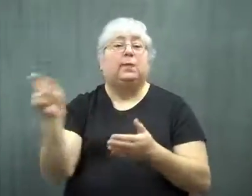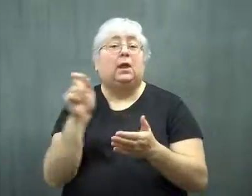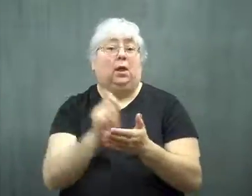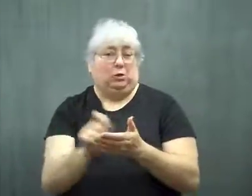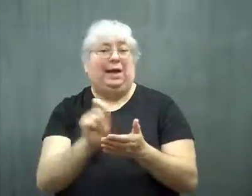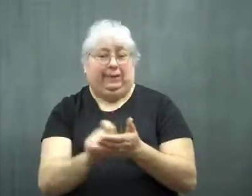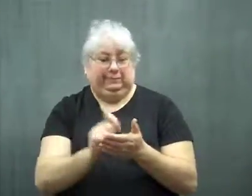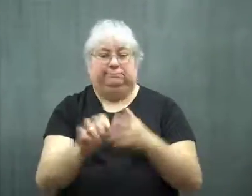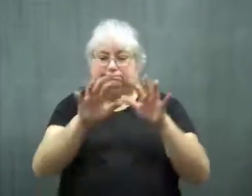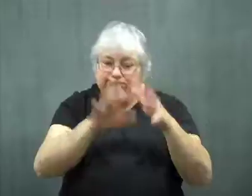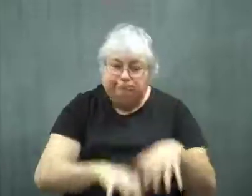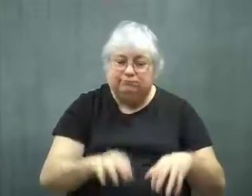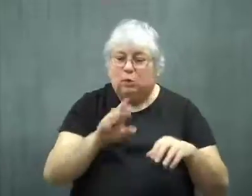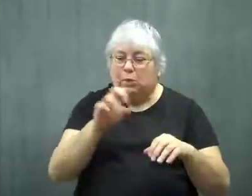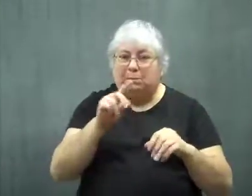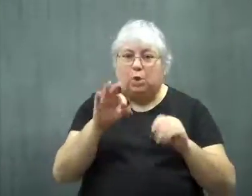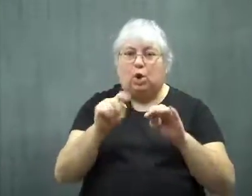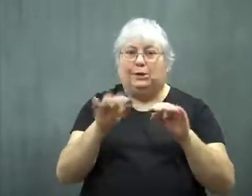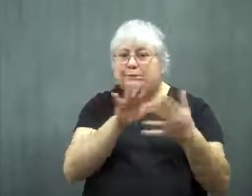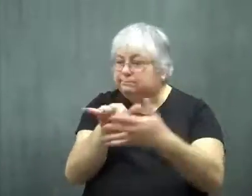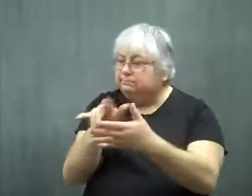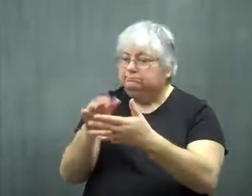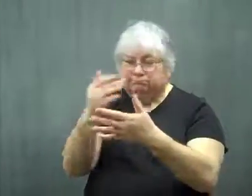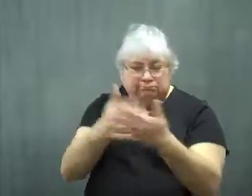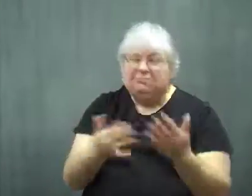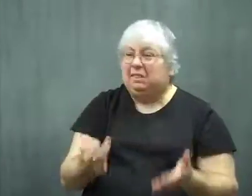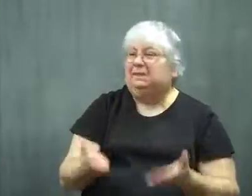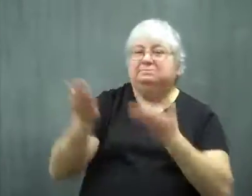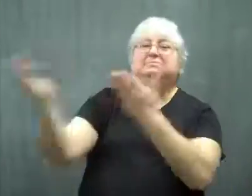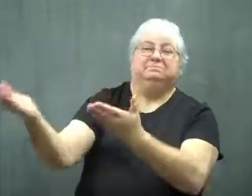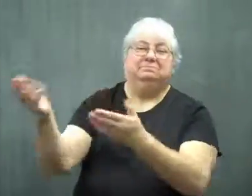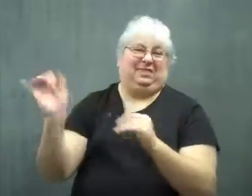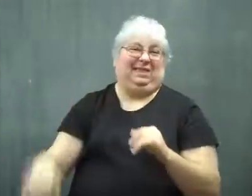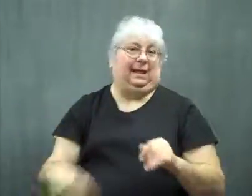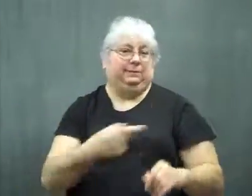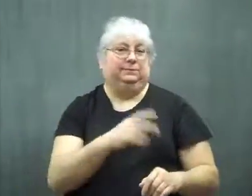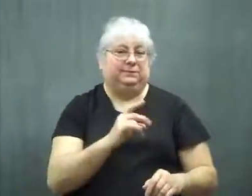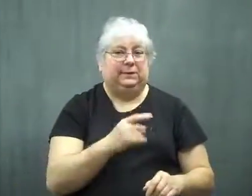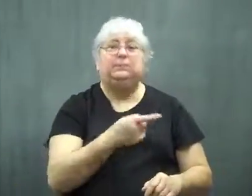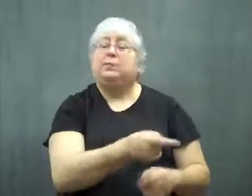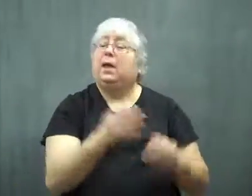She wrote and submitted the report on the BPA study.